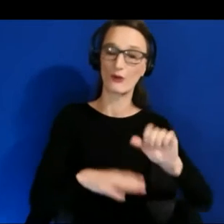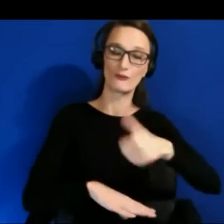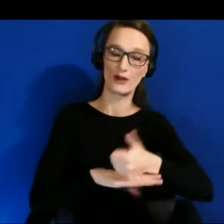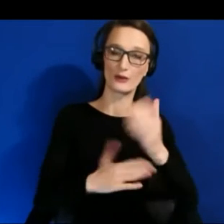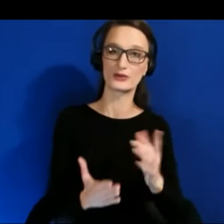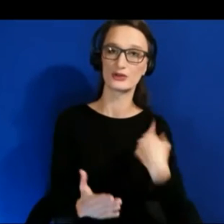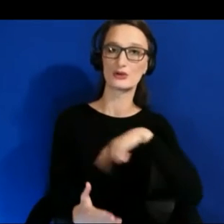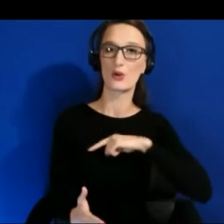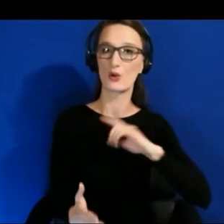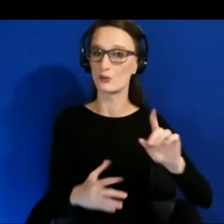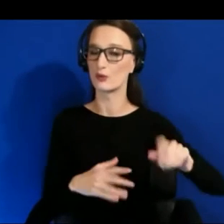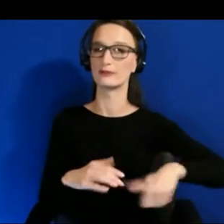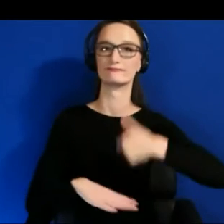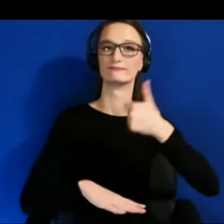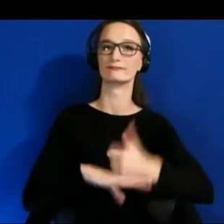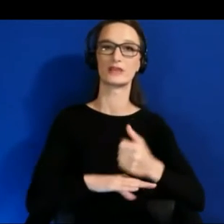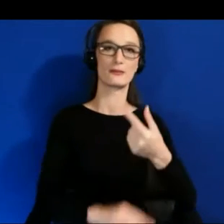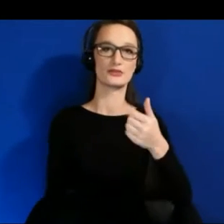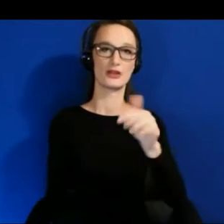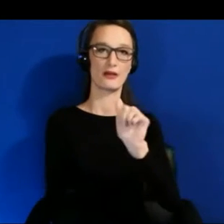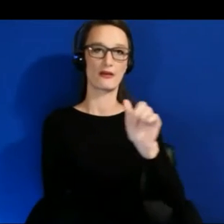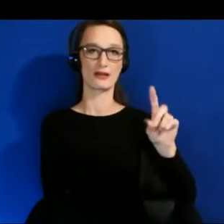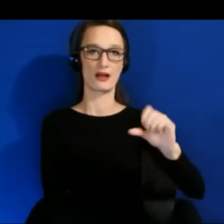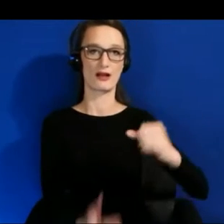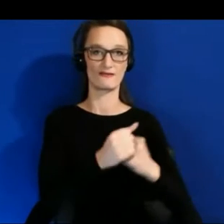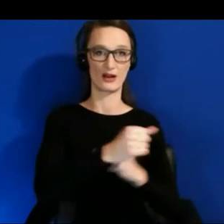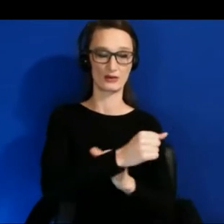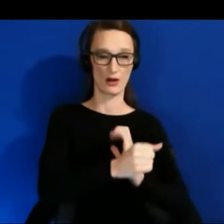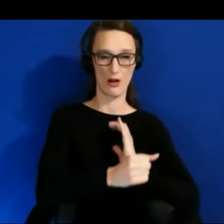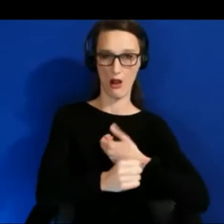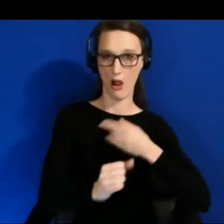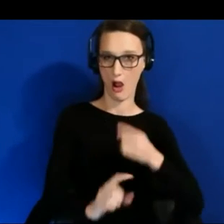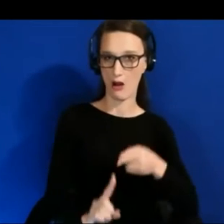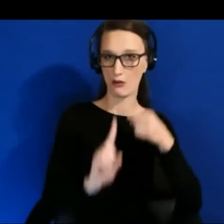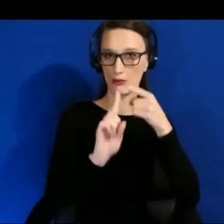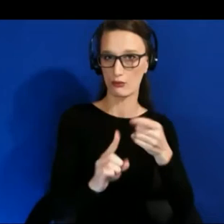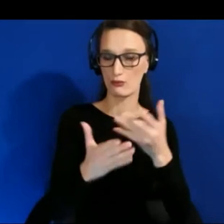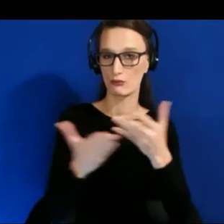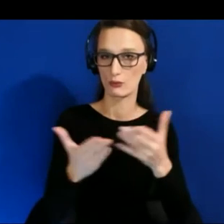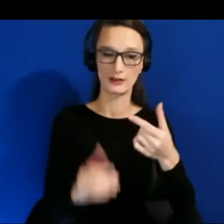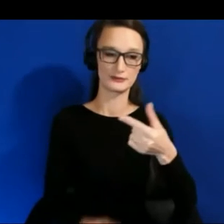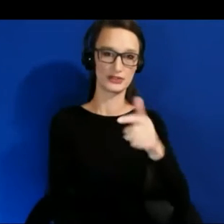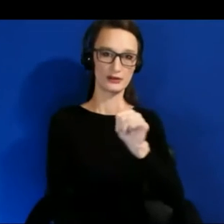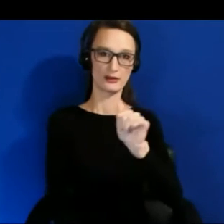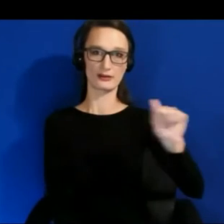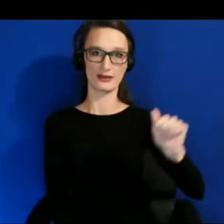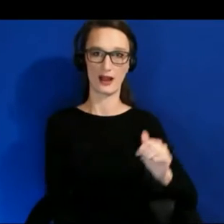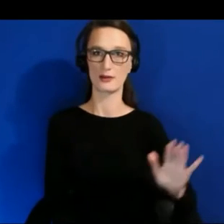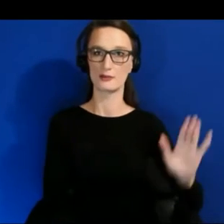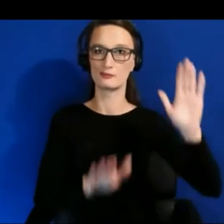One of the key focuses with the Foundation is the GAAD pledge where open source projects take the pledge